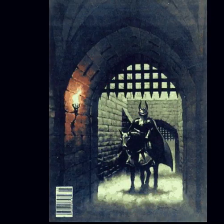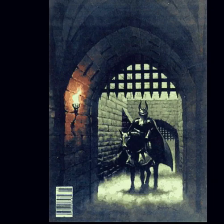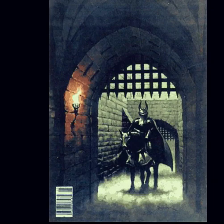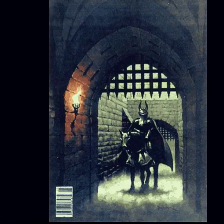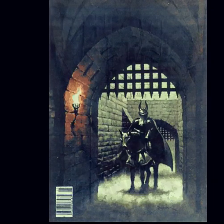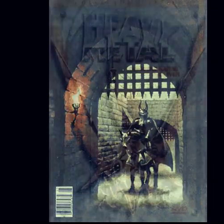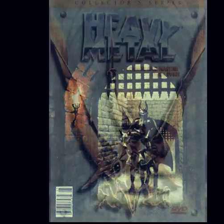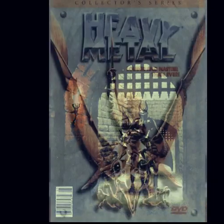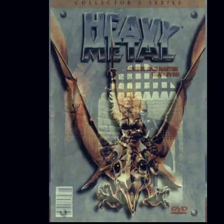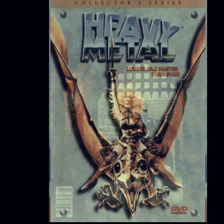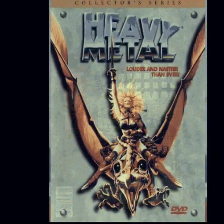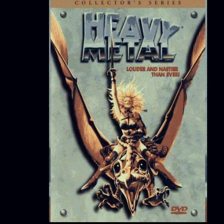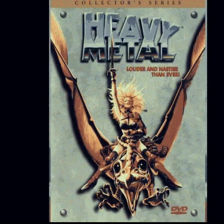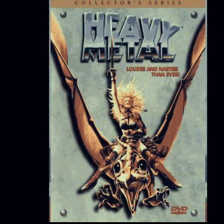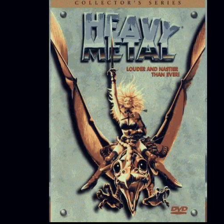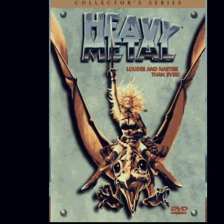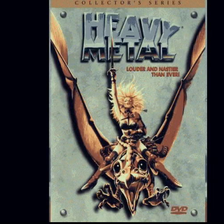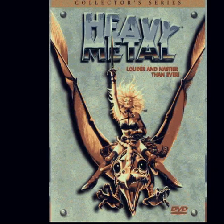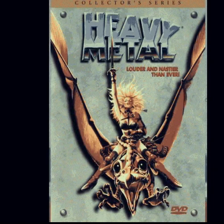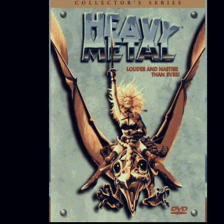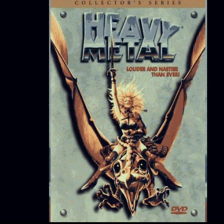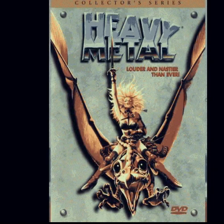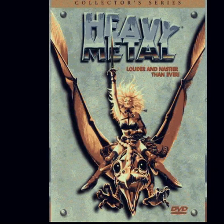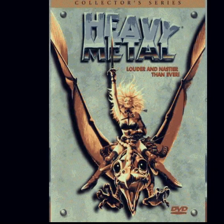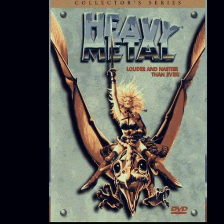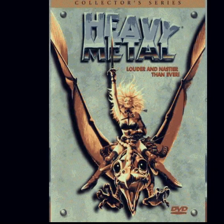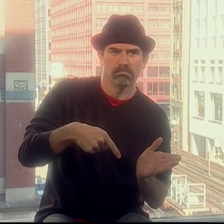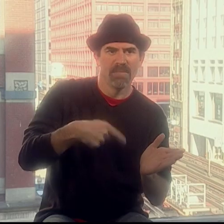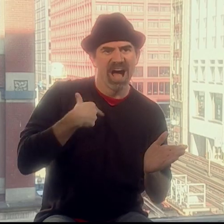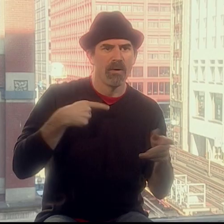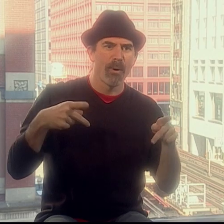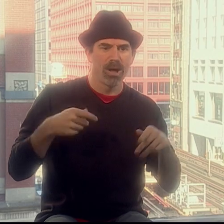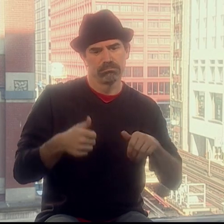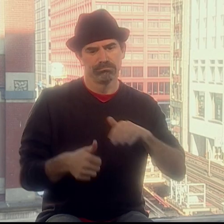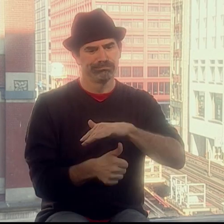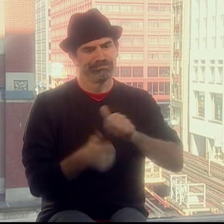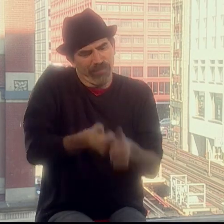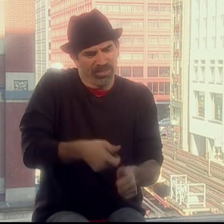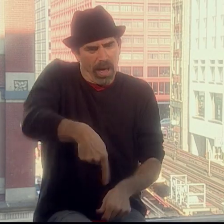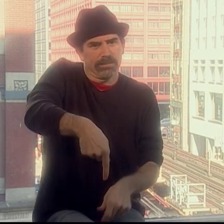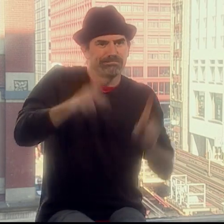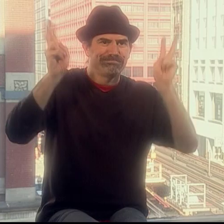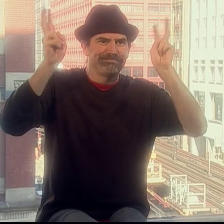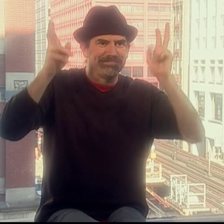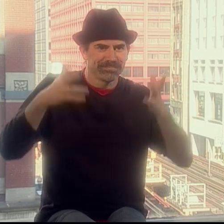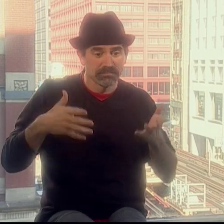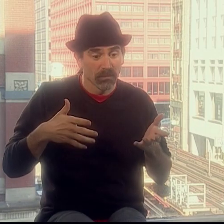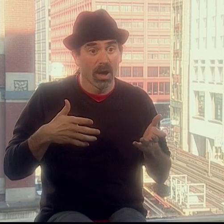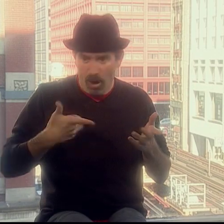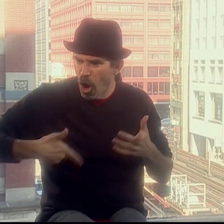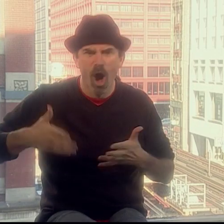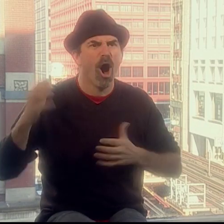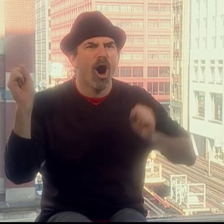like people riding on these big prehistoric birds. So, anyway, we'd have a party, and everybody would take turns